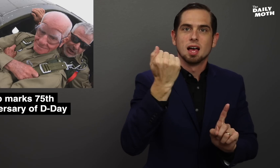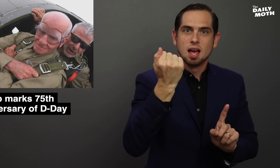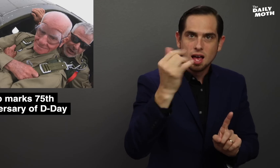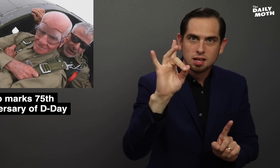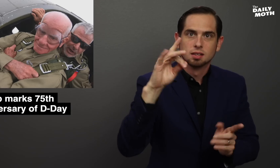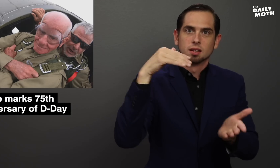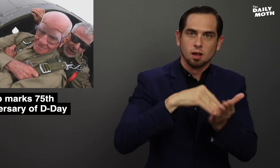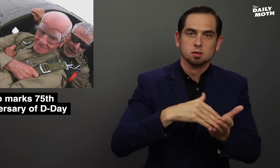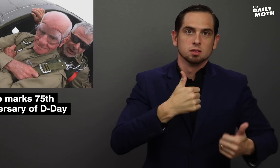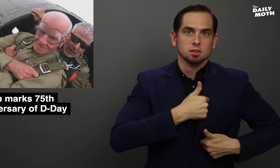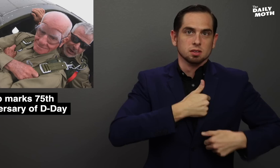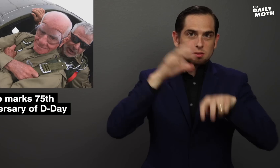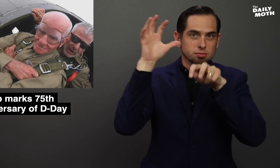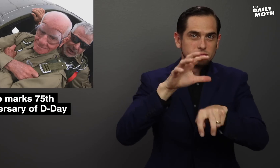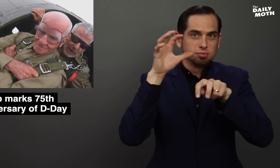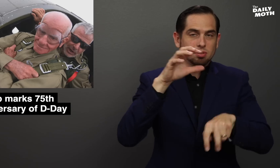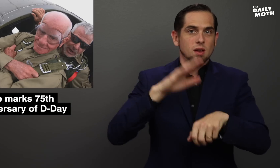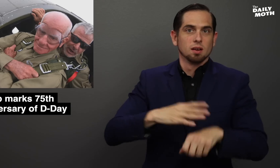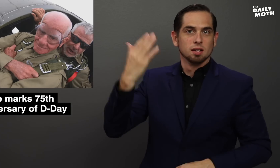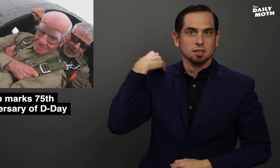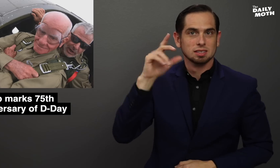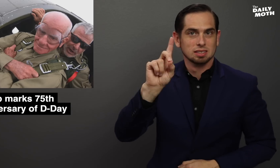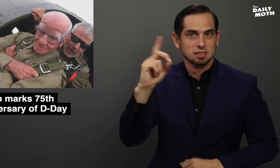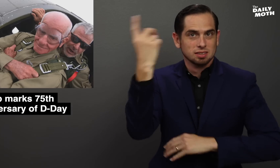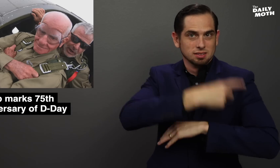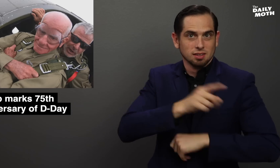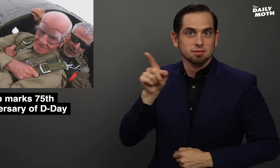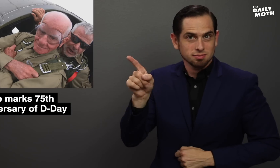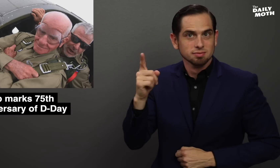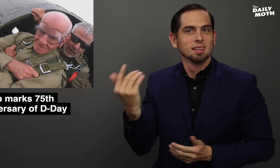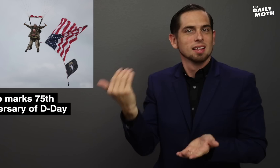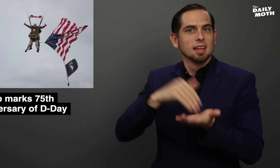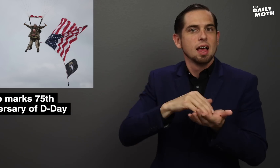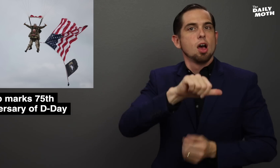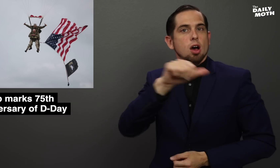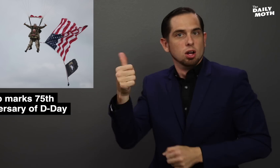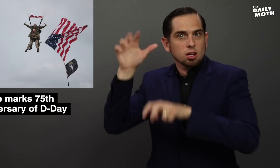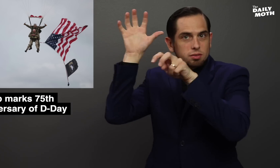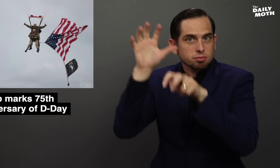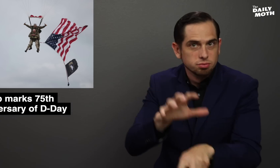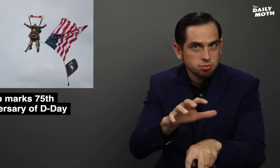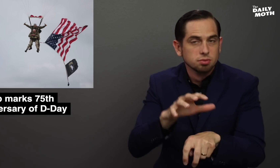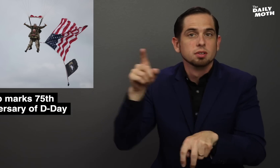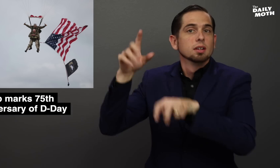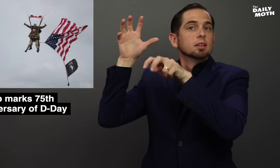the 18,000 paratroopers on D-Day, made another jump.